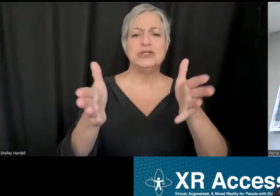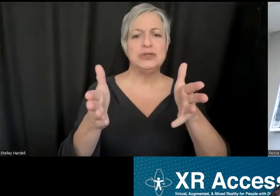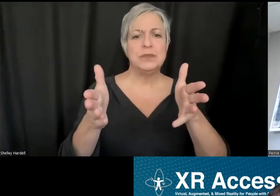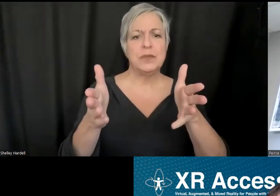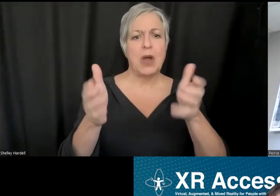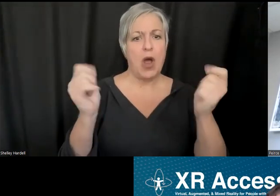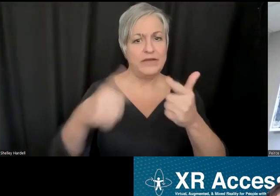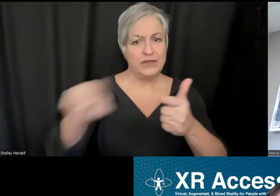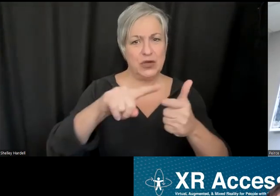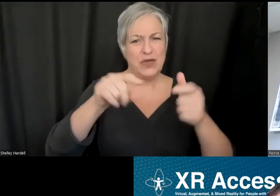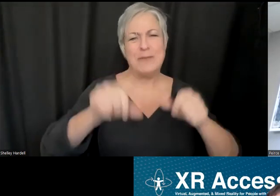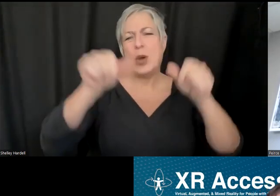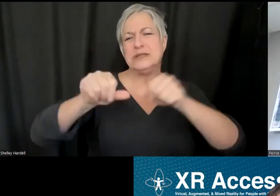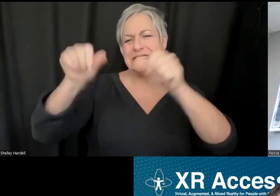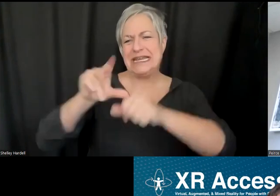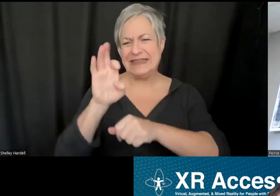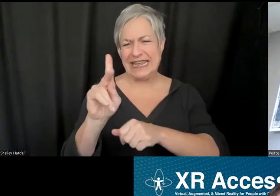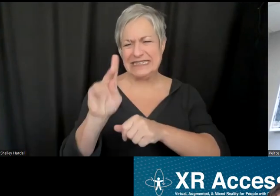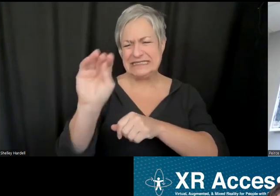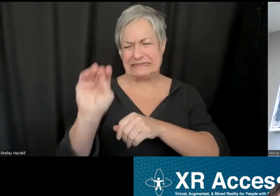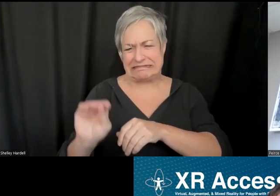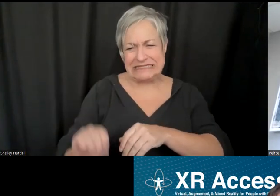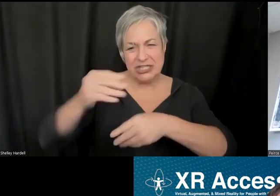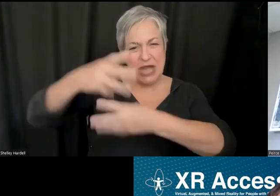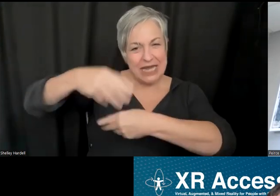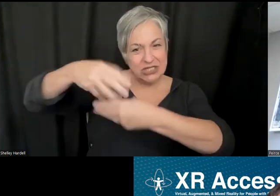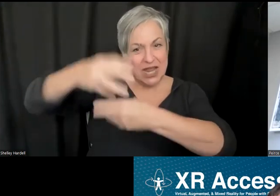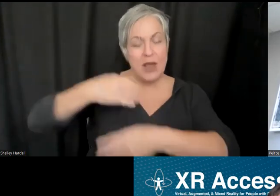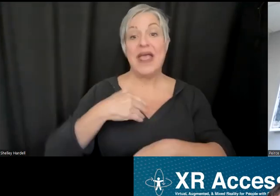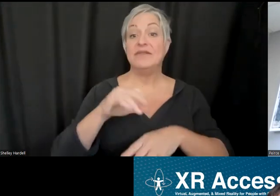posting a few links here in the chat. We have our Slack, which